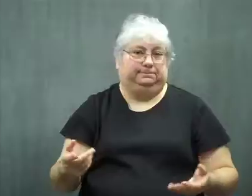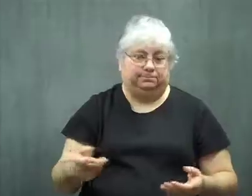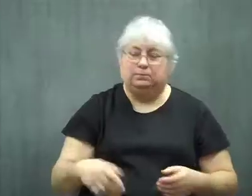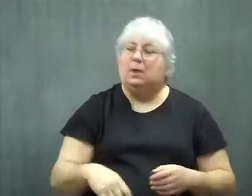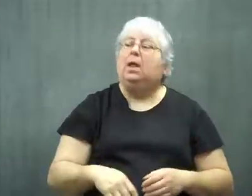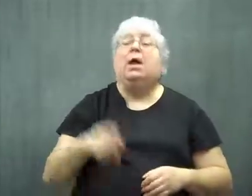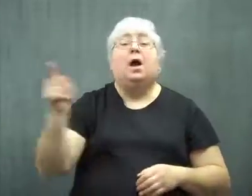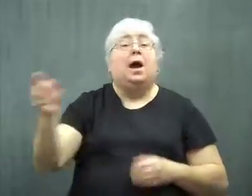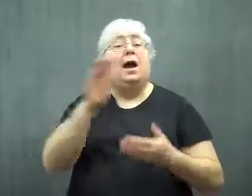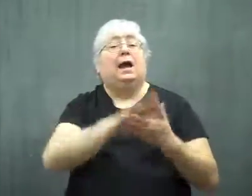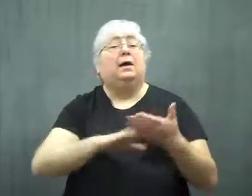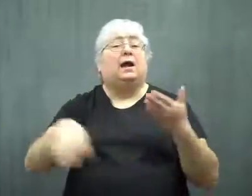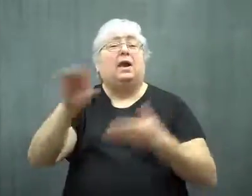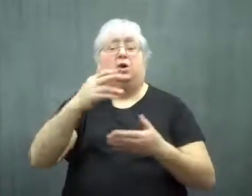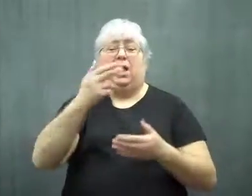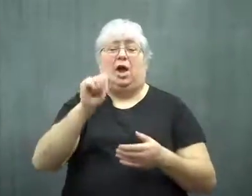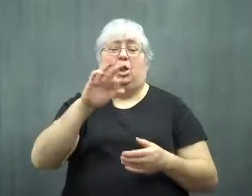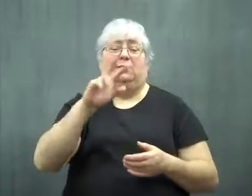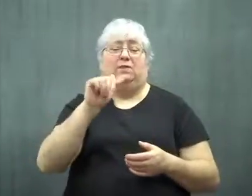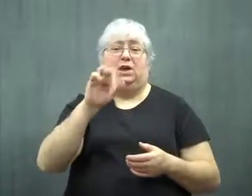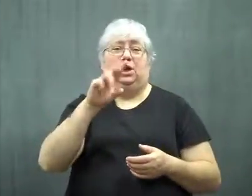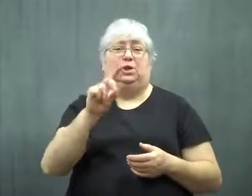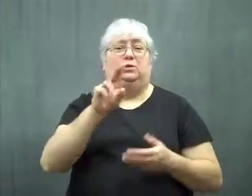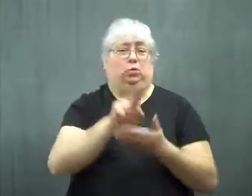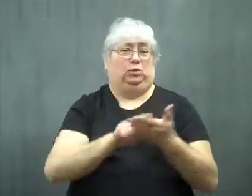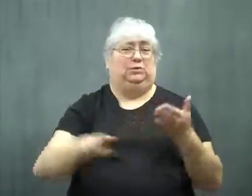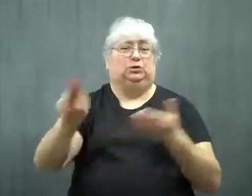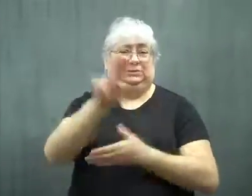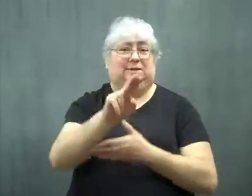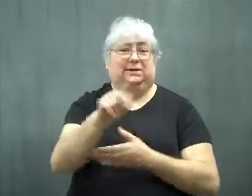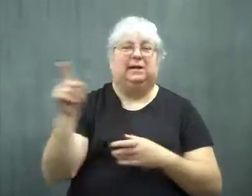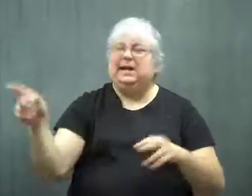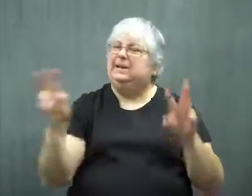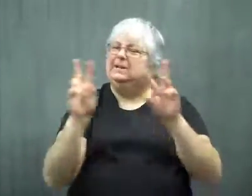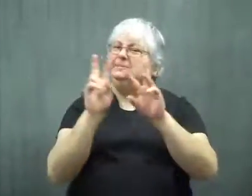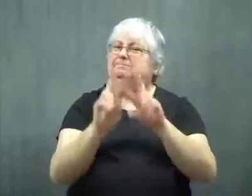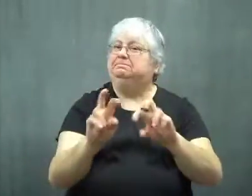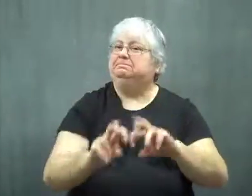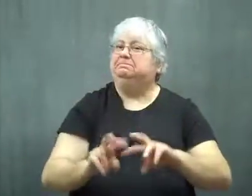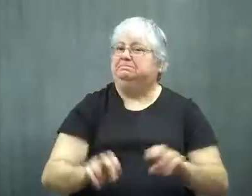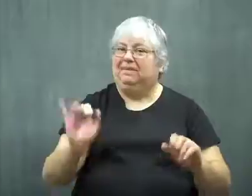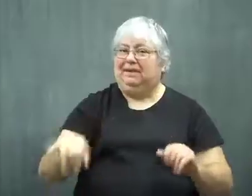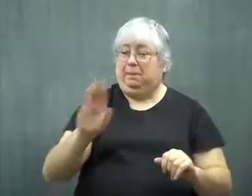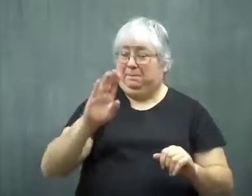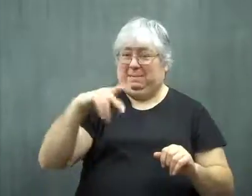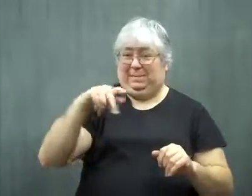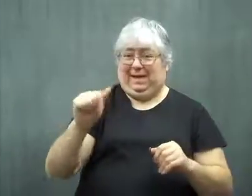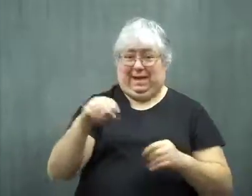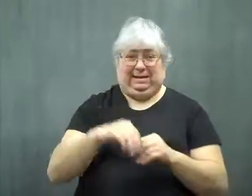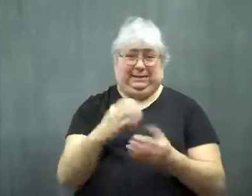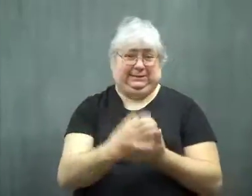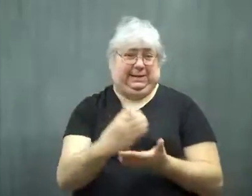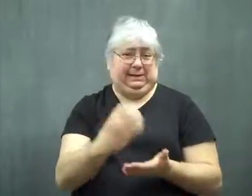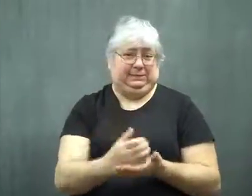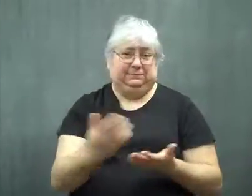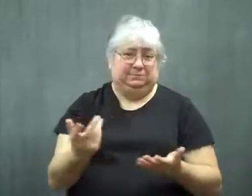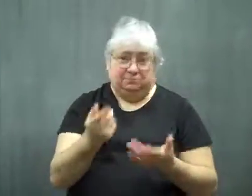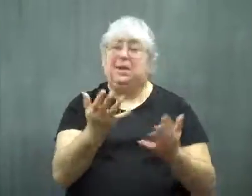At Harvard University, they decided to do some research on BPA in cans.